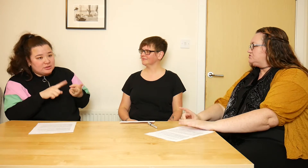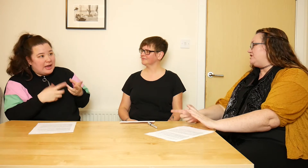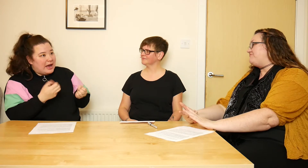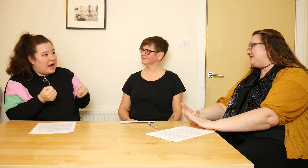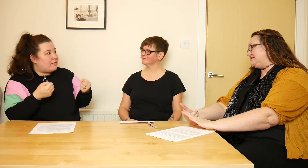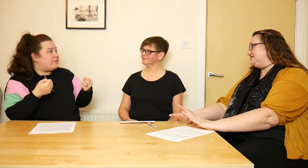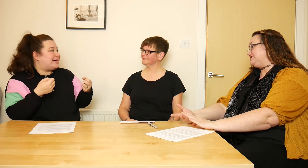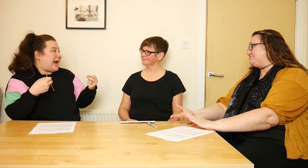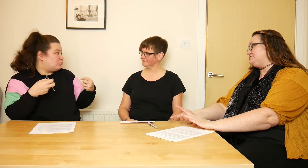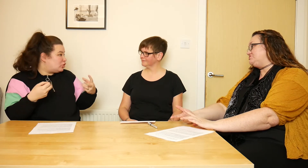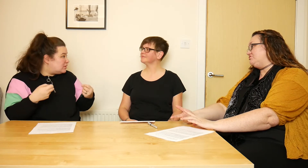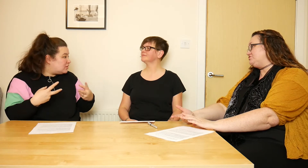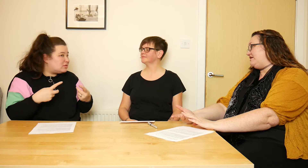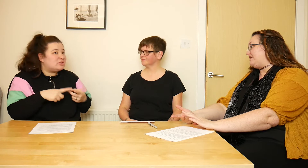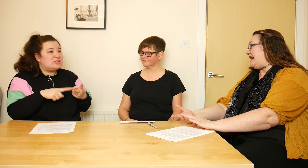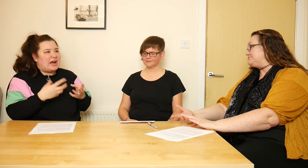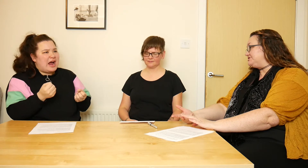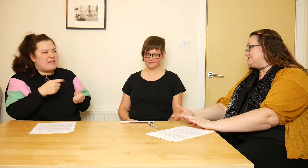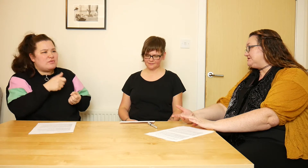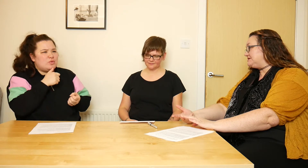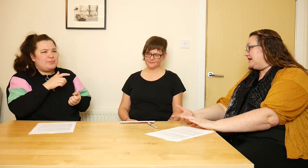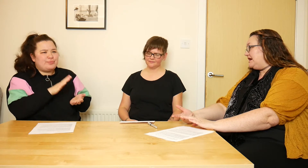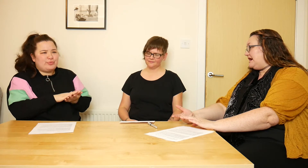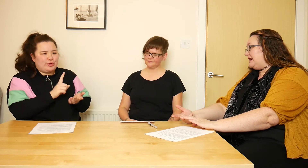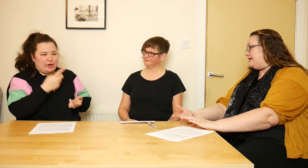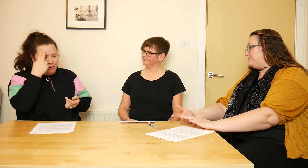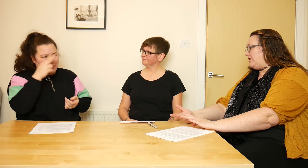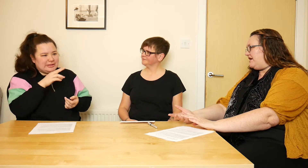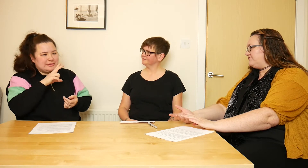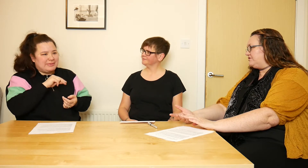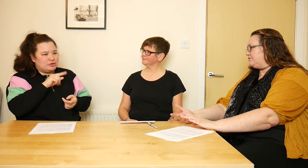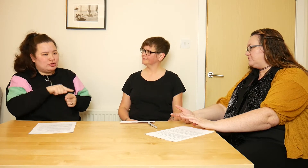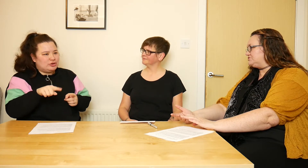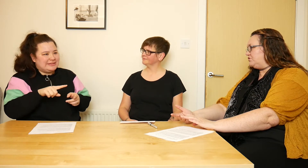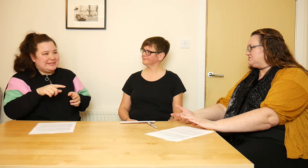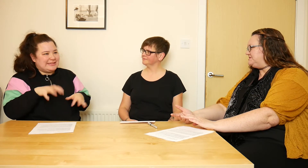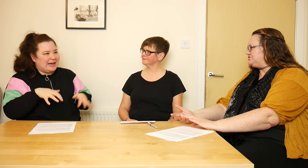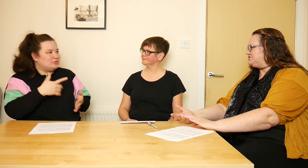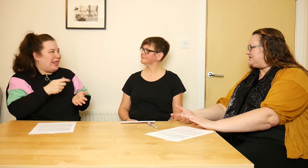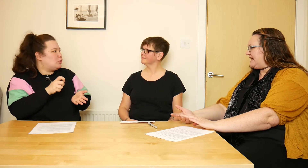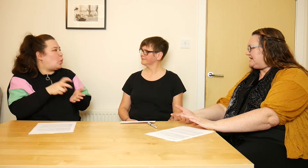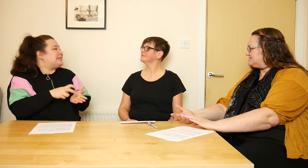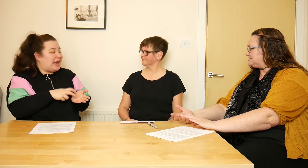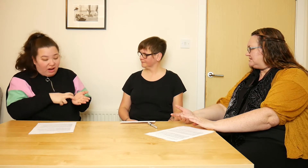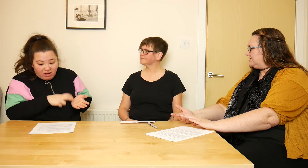So you have BSL interpreters, you also have captions, and you have the other one, what's it called, speech to text?